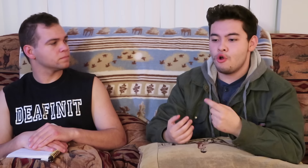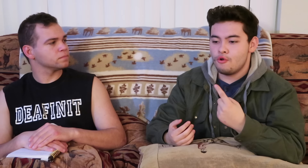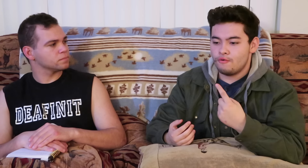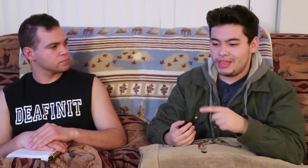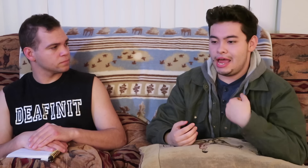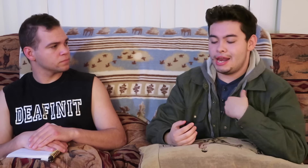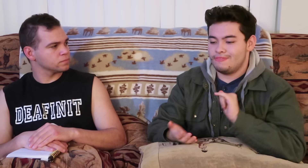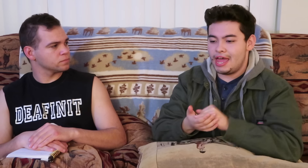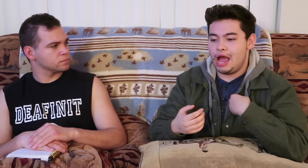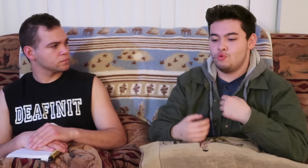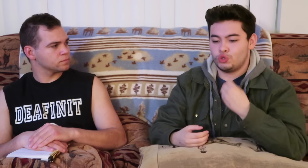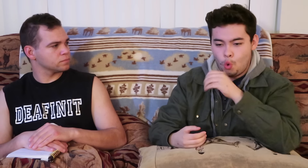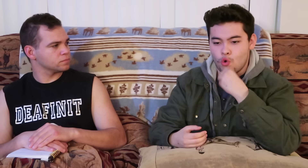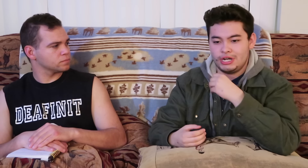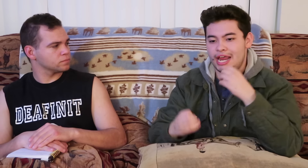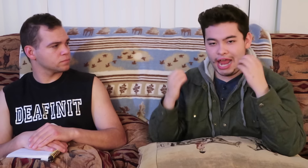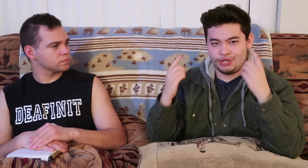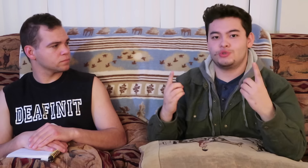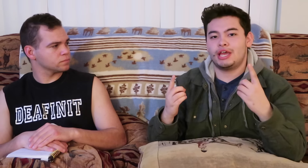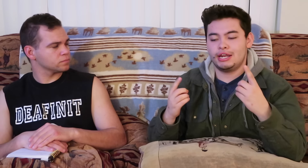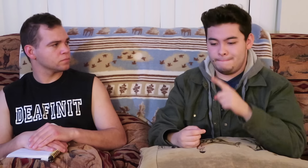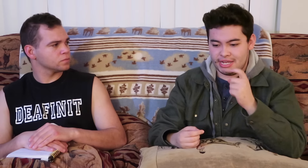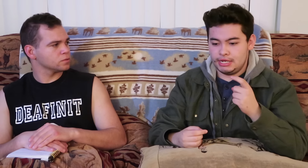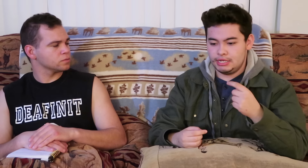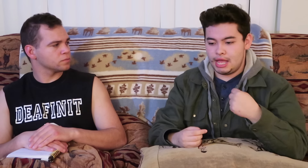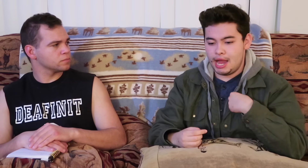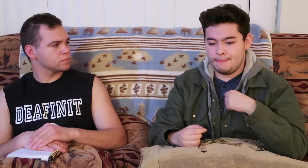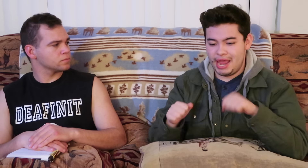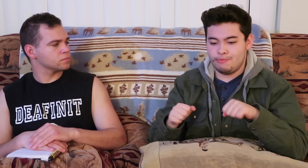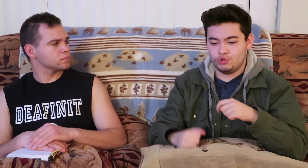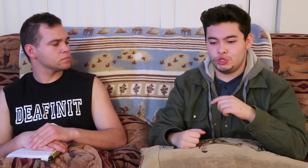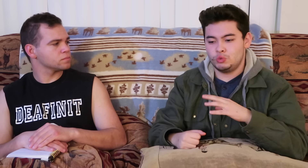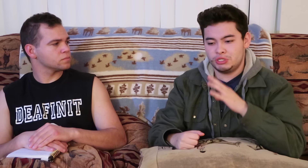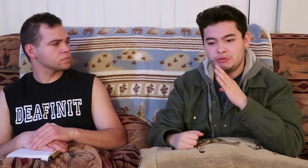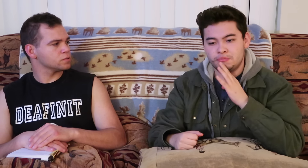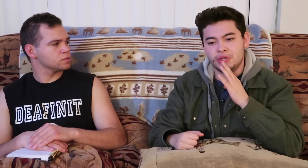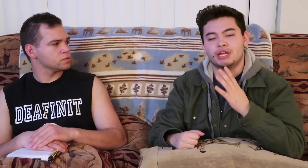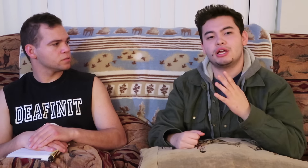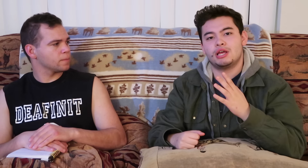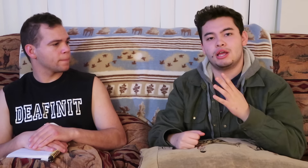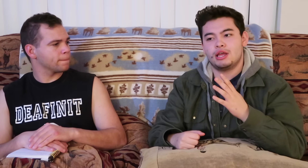that i was orally educated. because, i'm able to speak